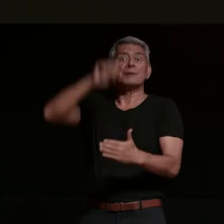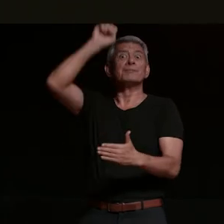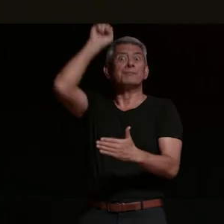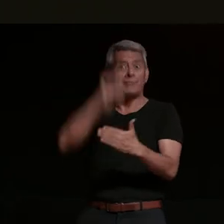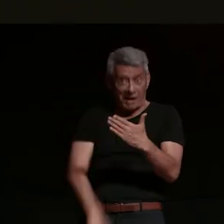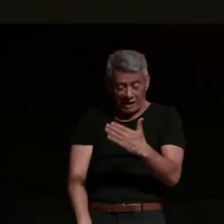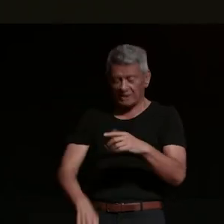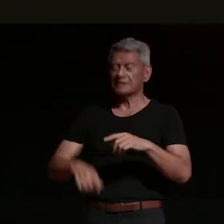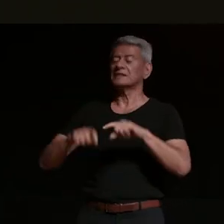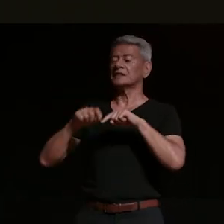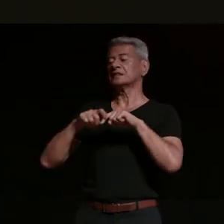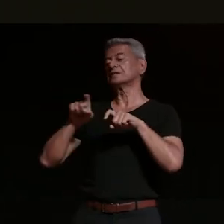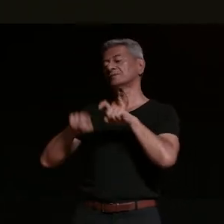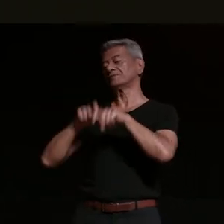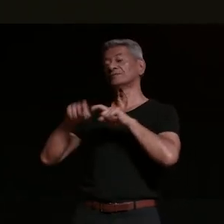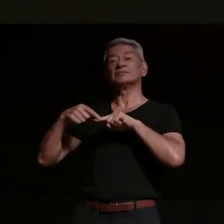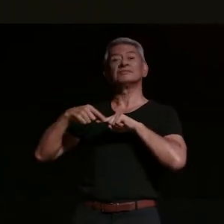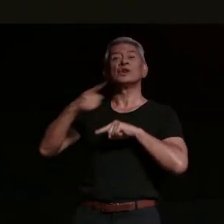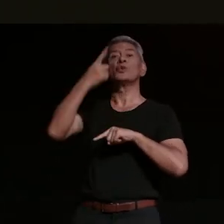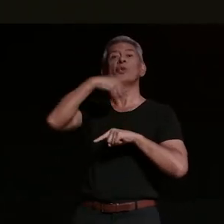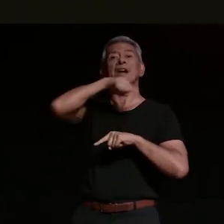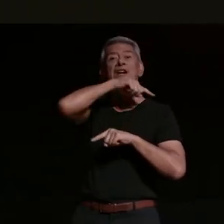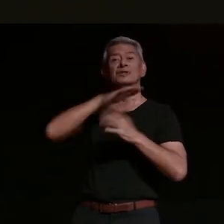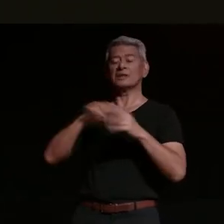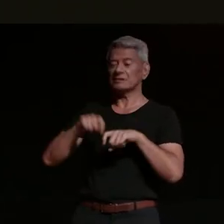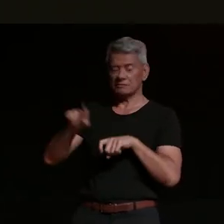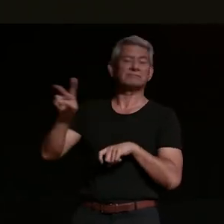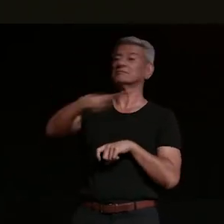100 meters down the highway they go tits up on it scare themselves shitless and go